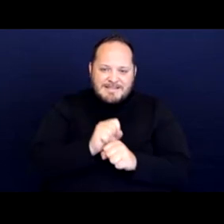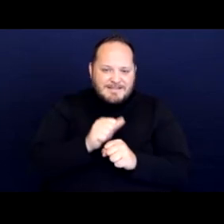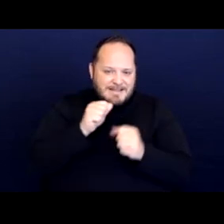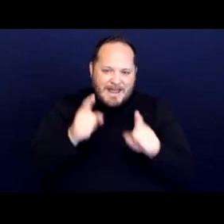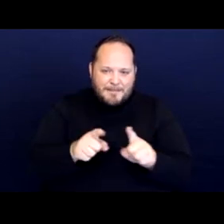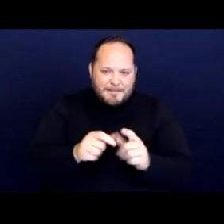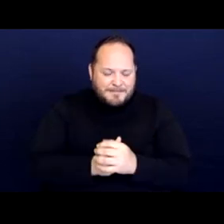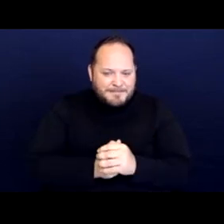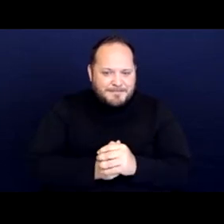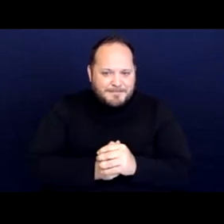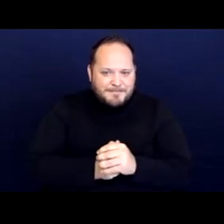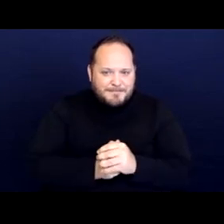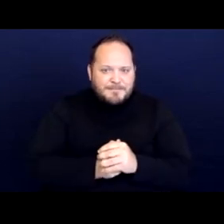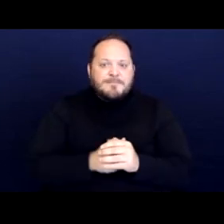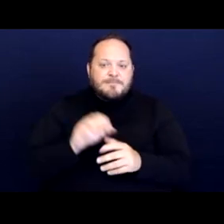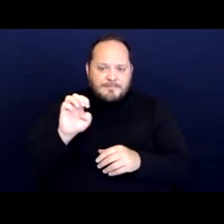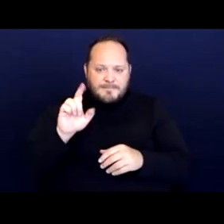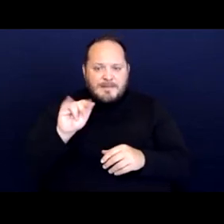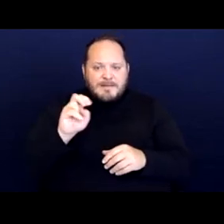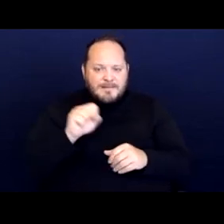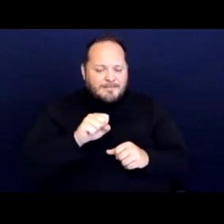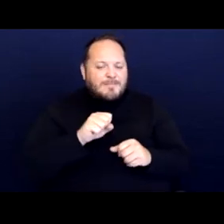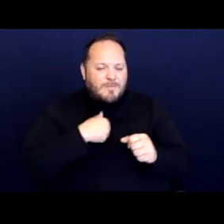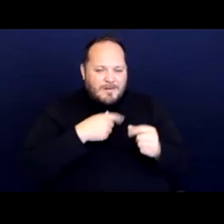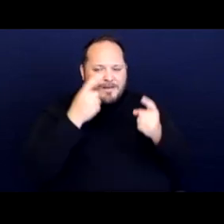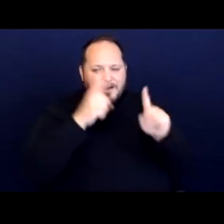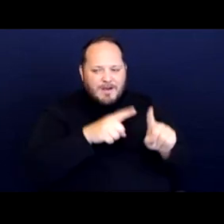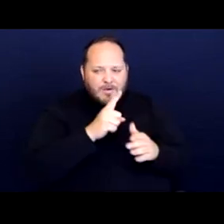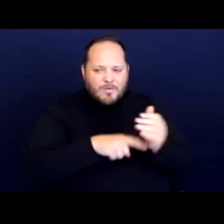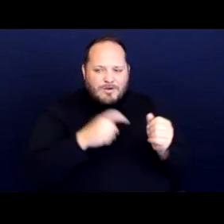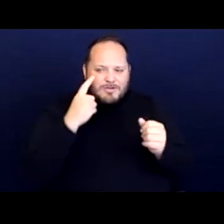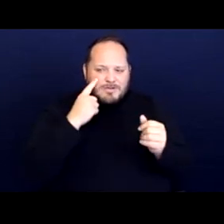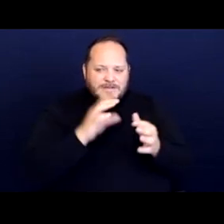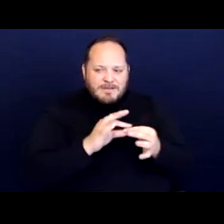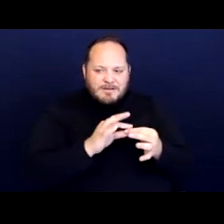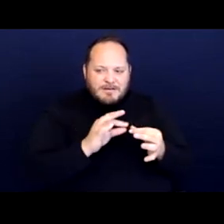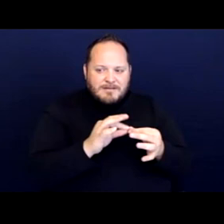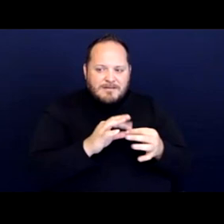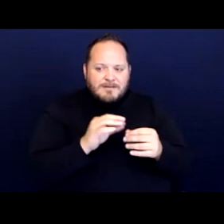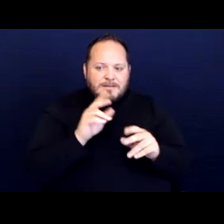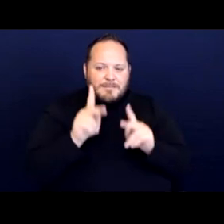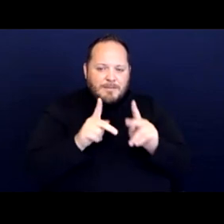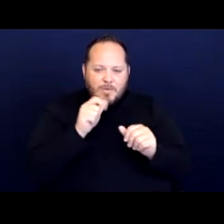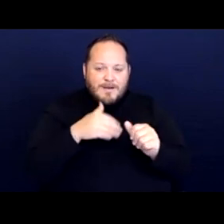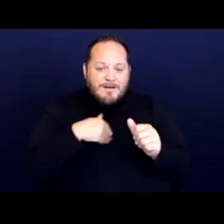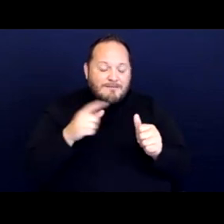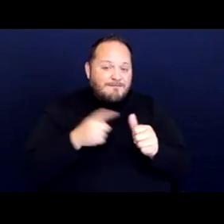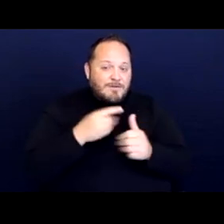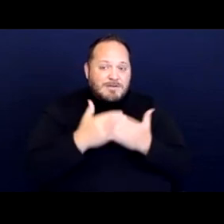[Elaine] And yes, I just to echo what Sydney said, the people who have firsthand experience with what's happening in terms of enforcement